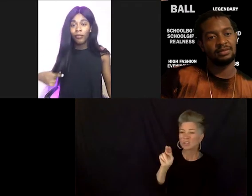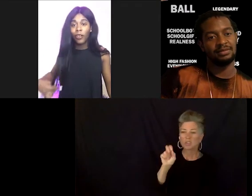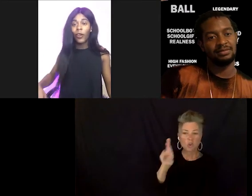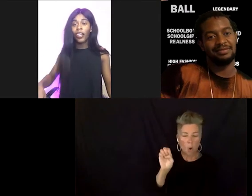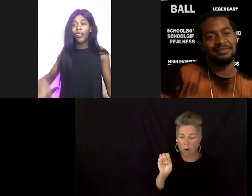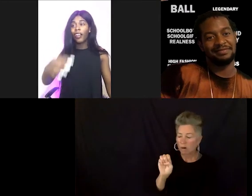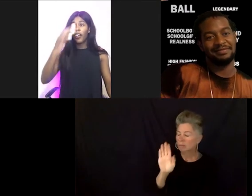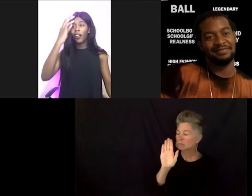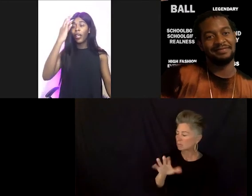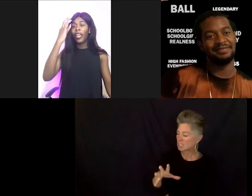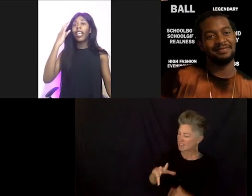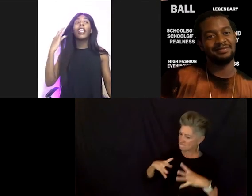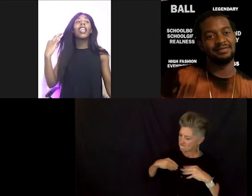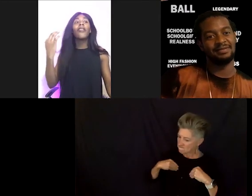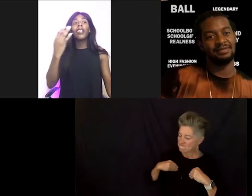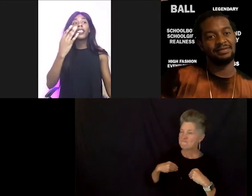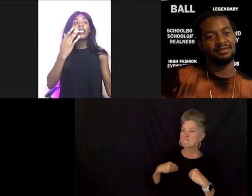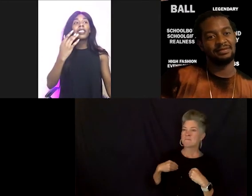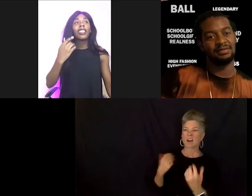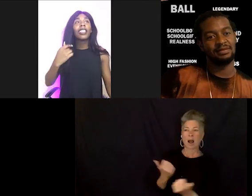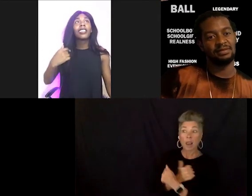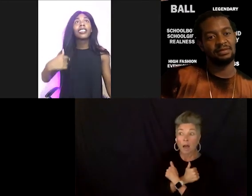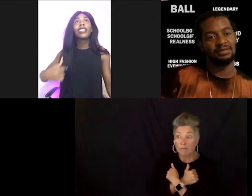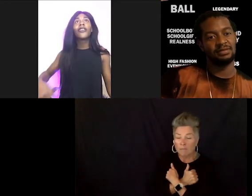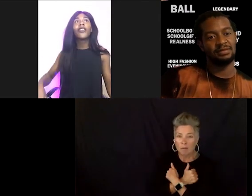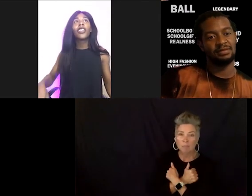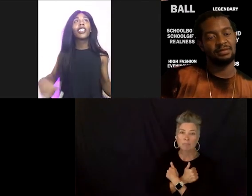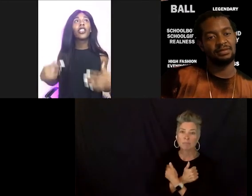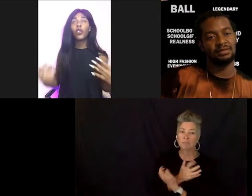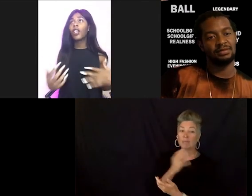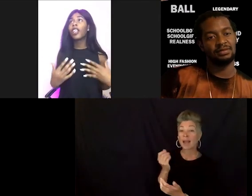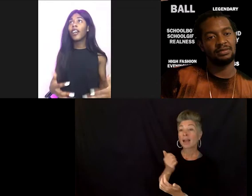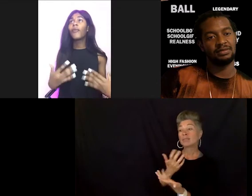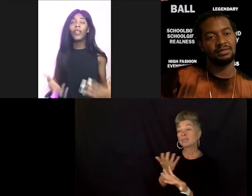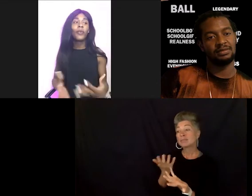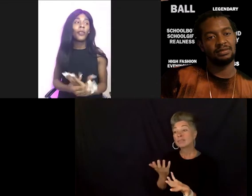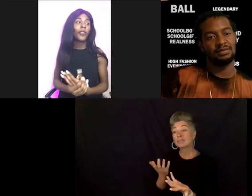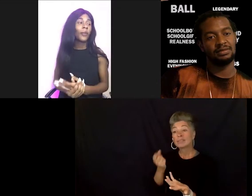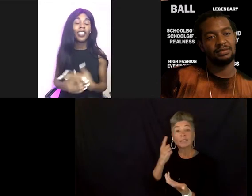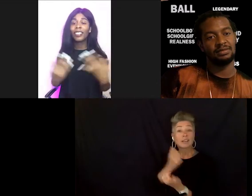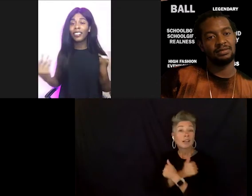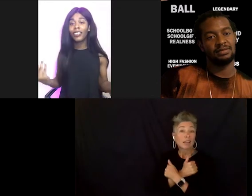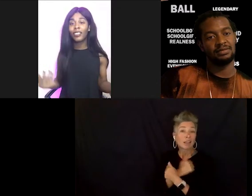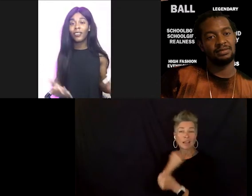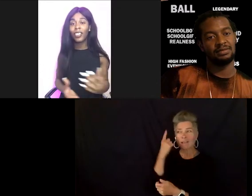Or and, um, and love looks looks different. You can love people from a distance. You can love...